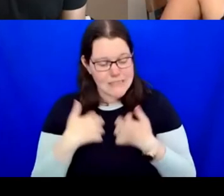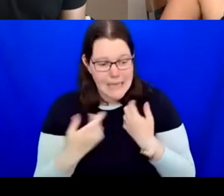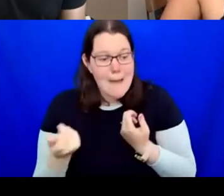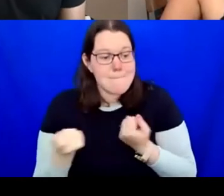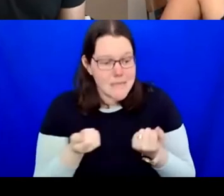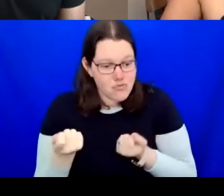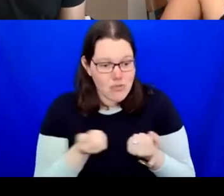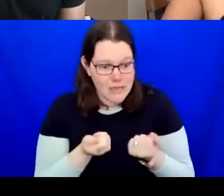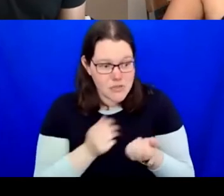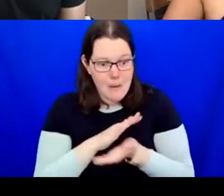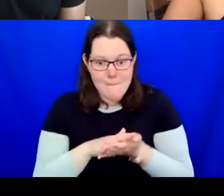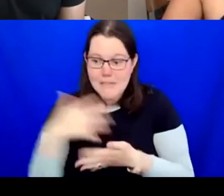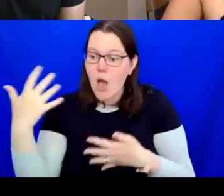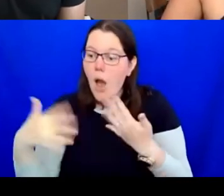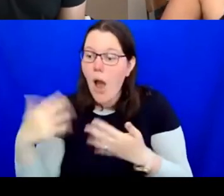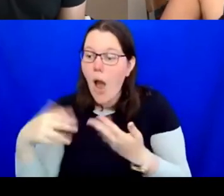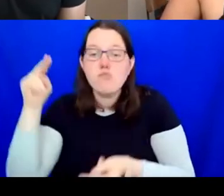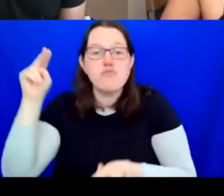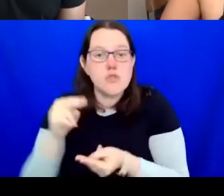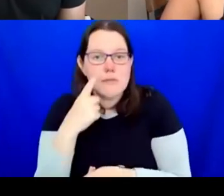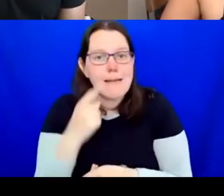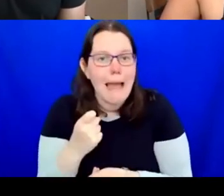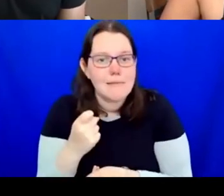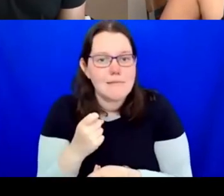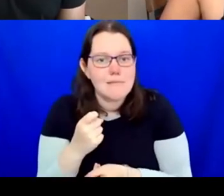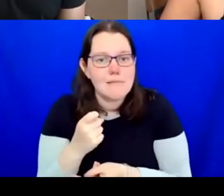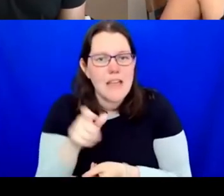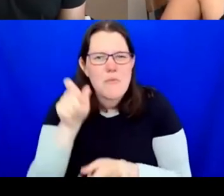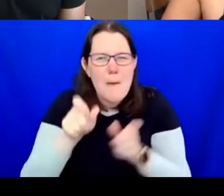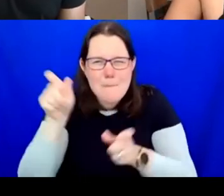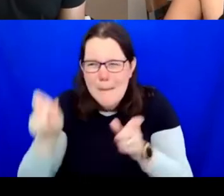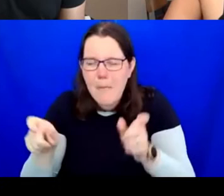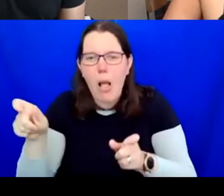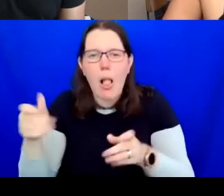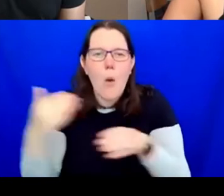and those who will work with us external I had. So, before you sign any deliverables contract